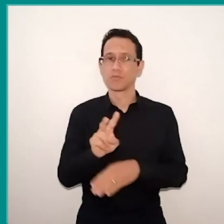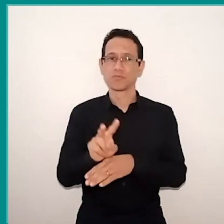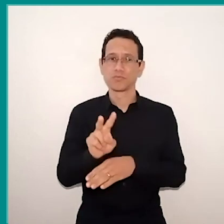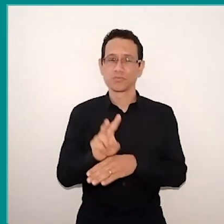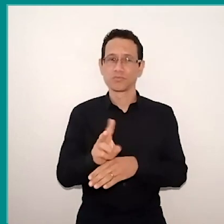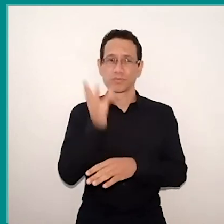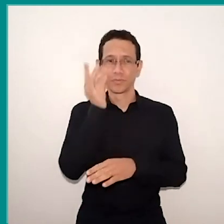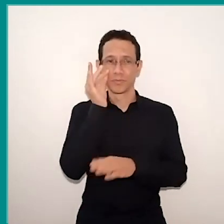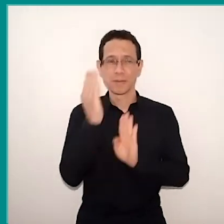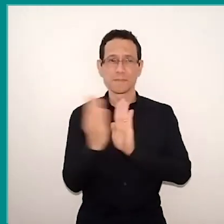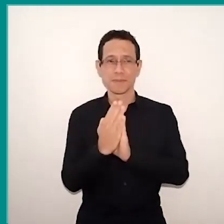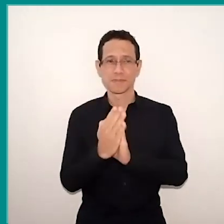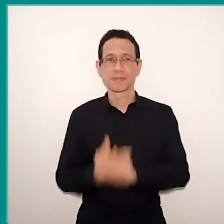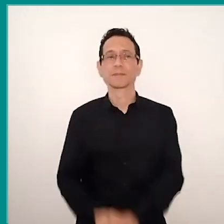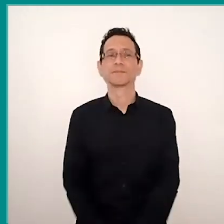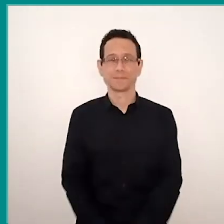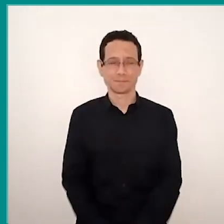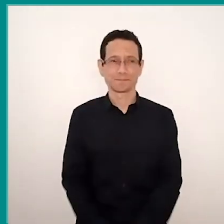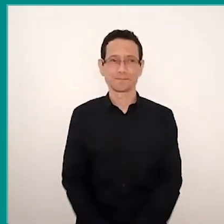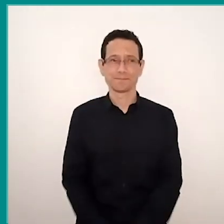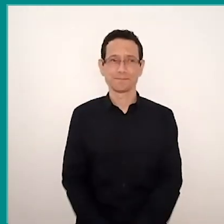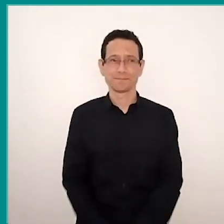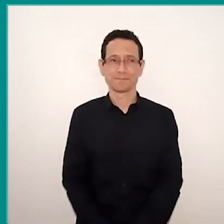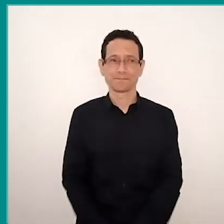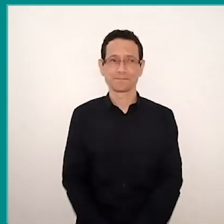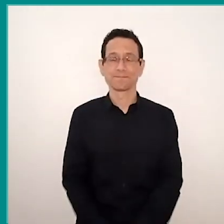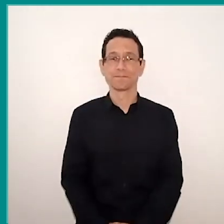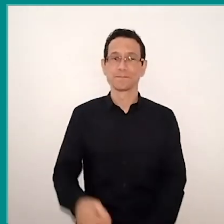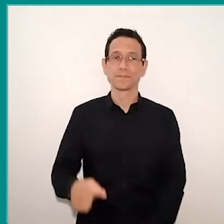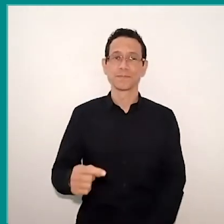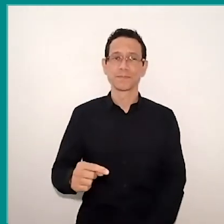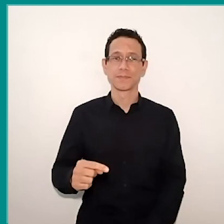I want to mention just here "en passant", before Glaucio have the word to answer these things,